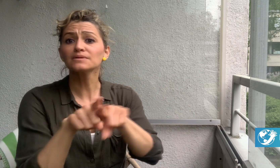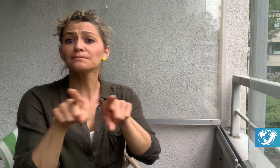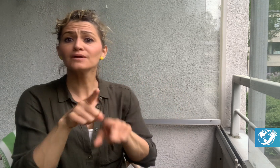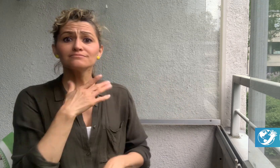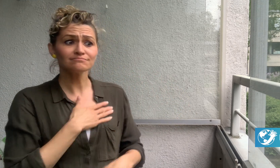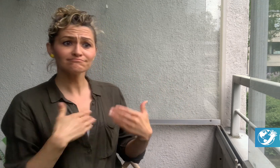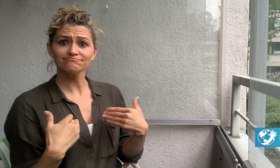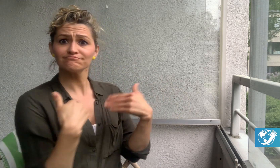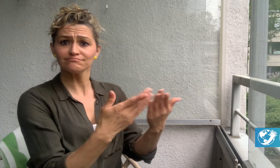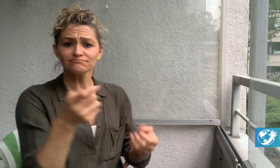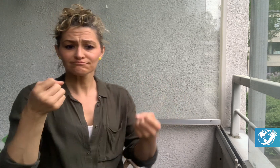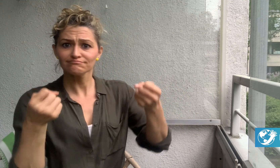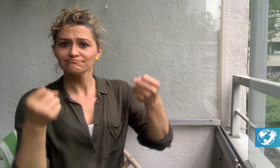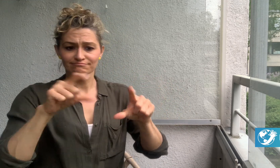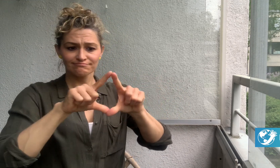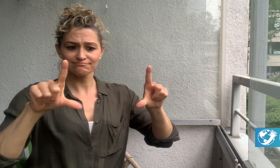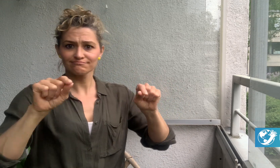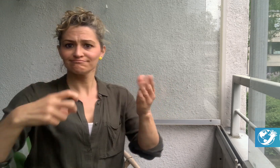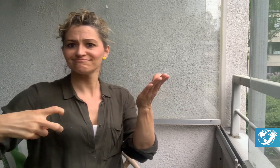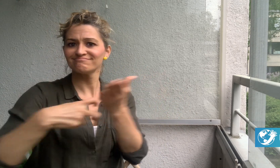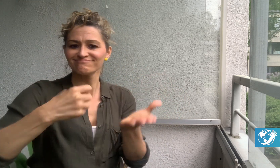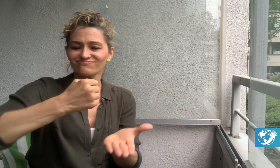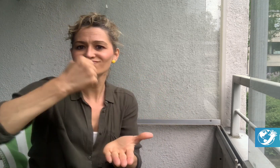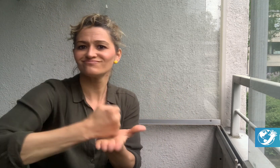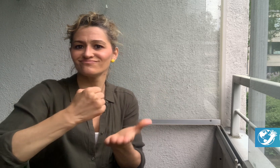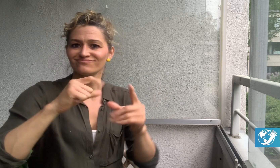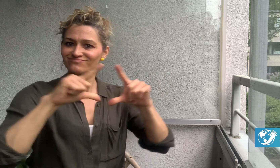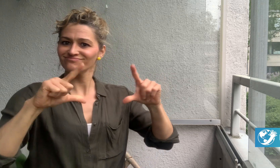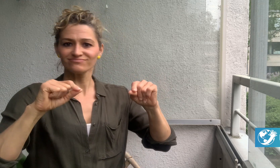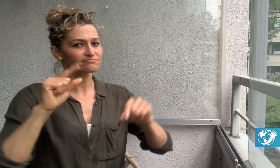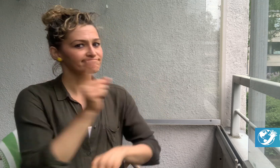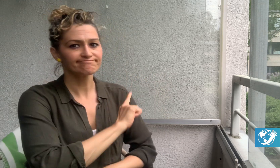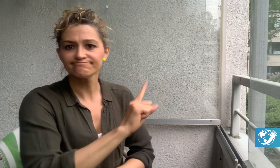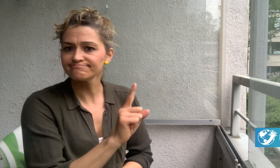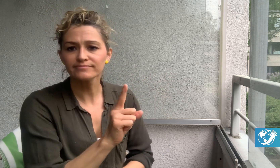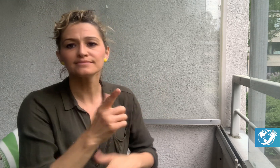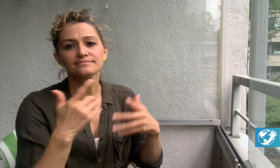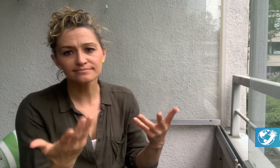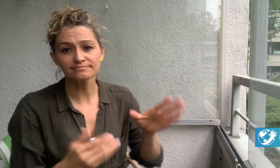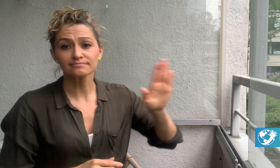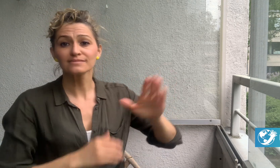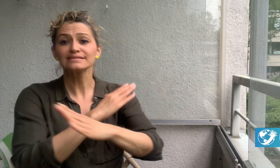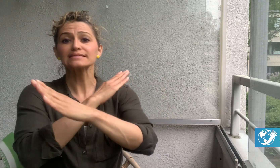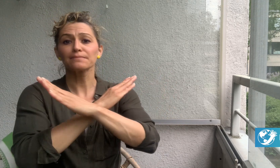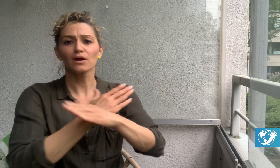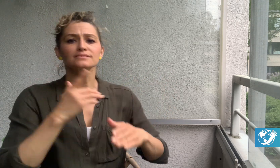to drive or be issued a driving license.